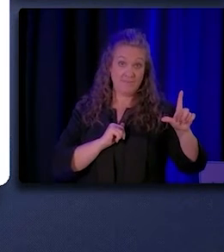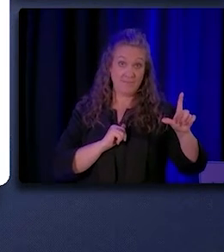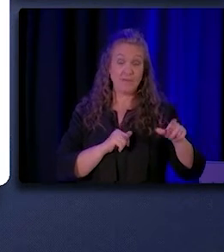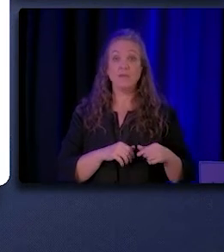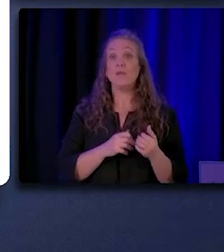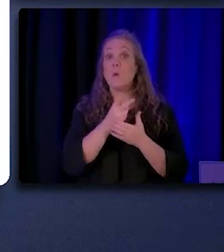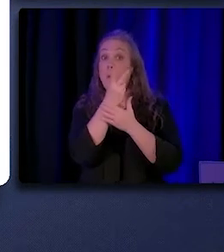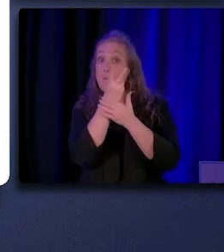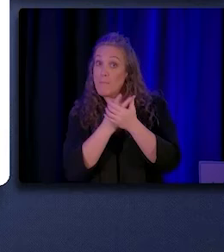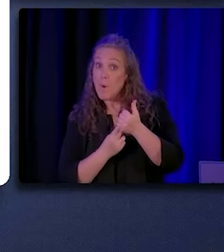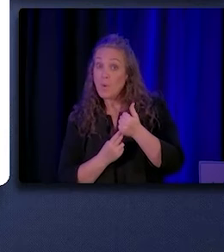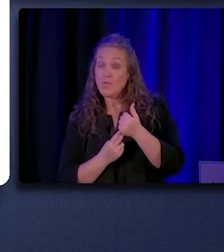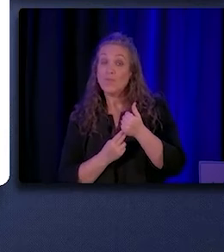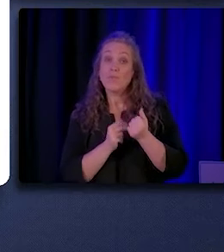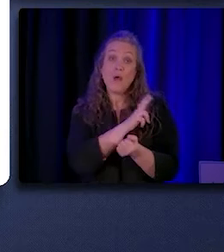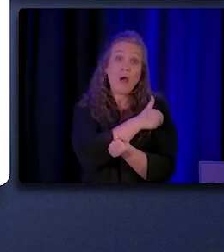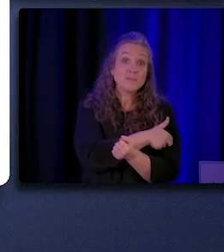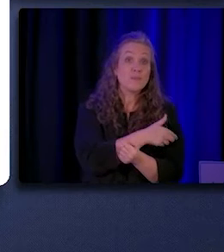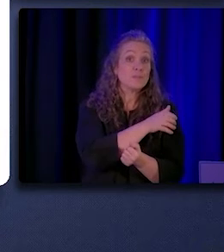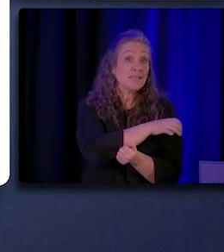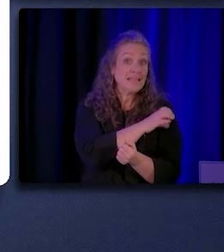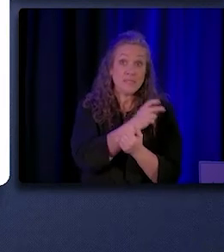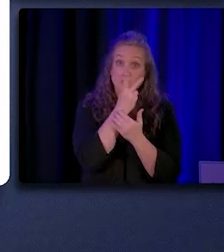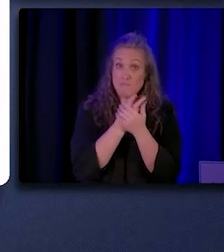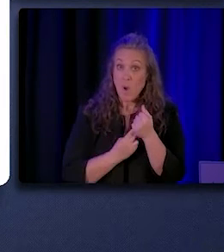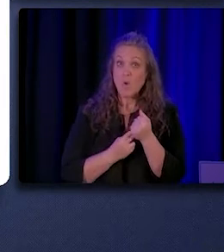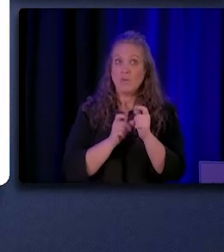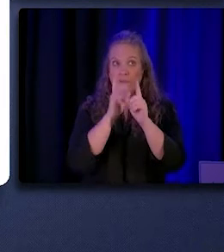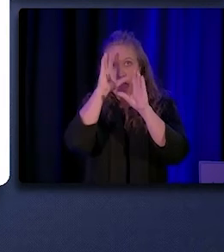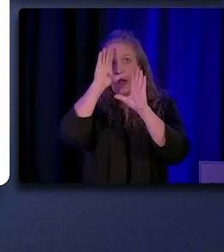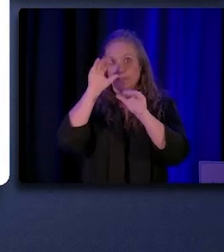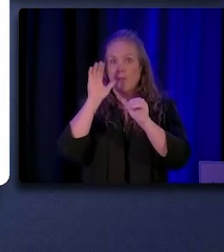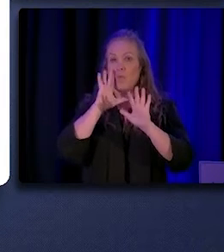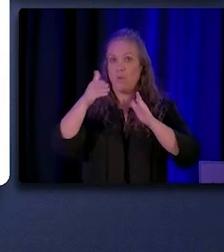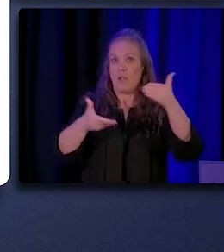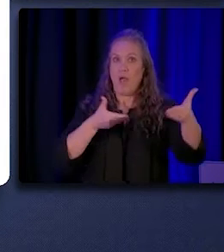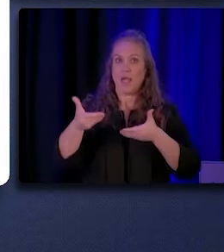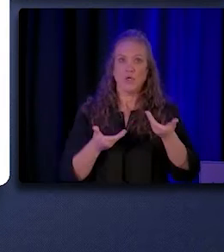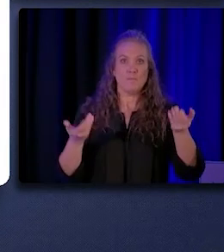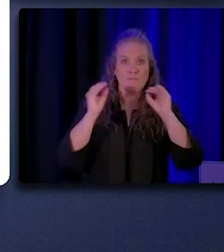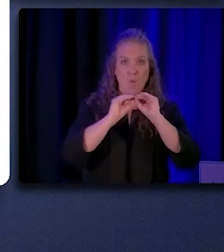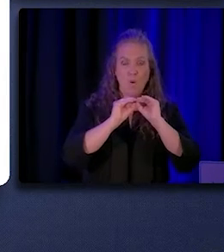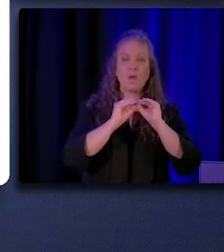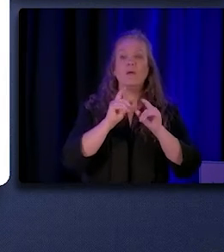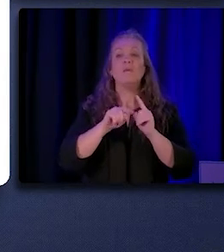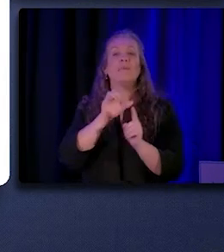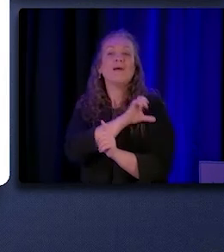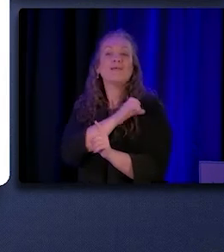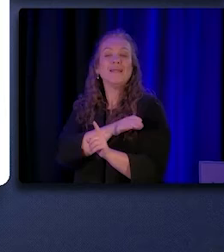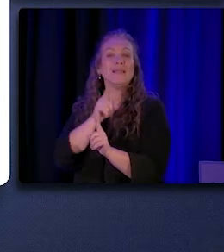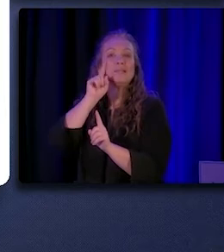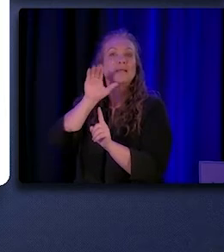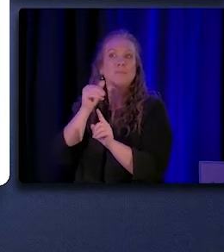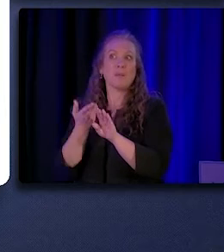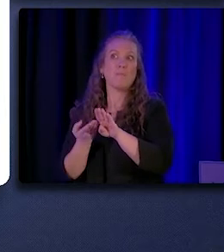both hospitals and clinics anticipated hiring more CHW/Ps, but clinics anticipated hiring more than hospitals.